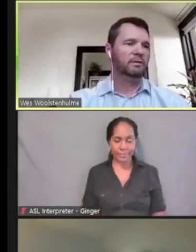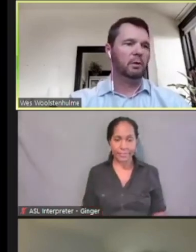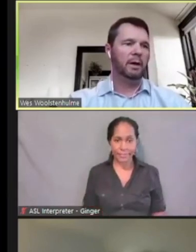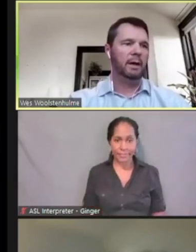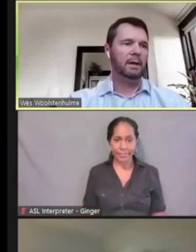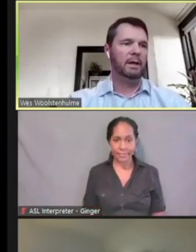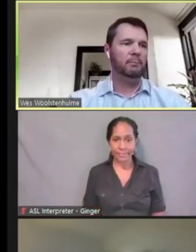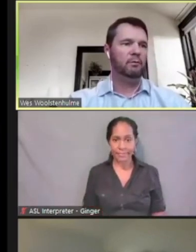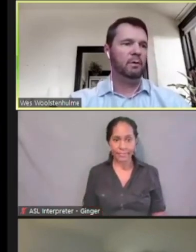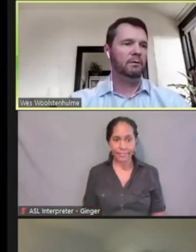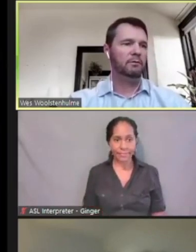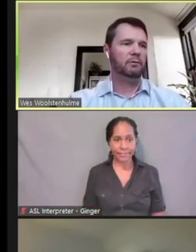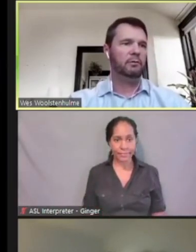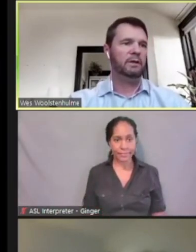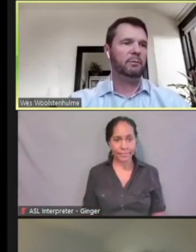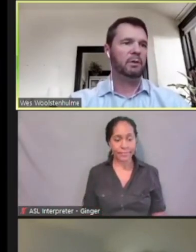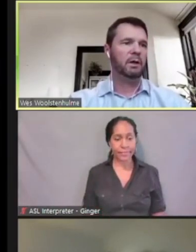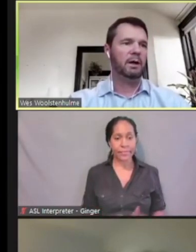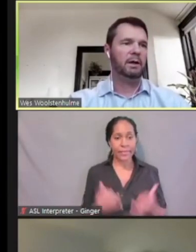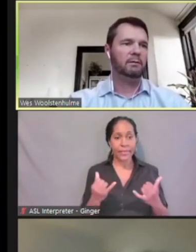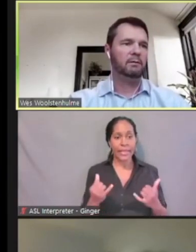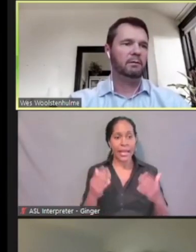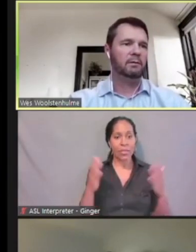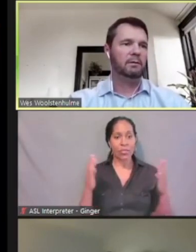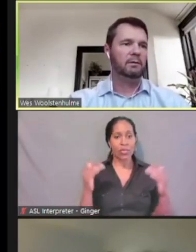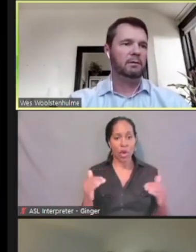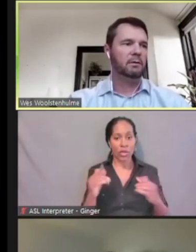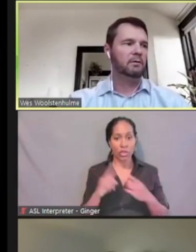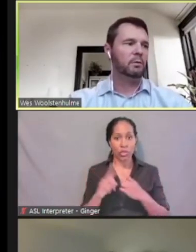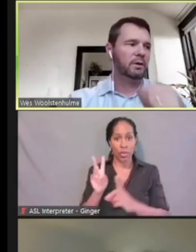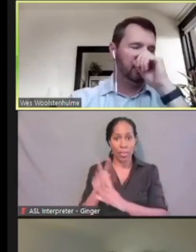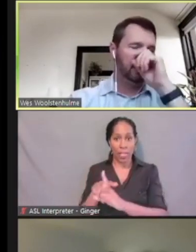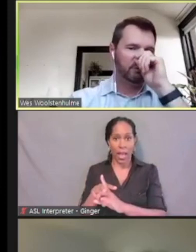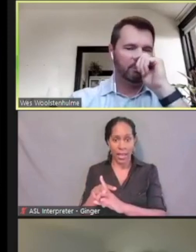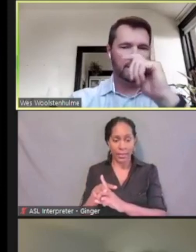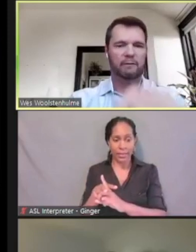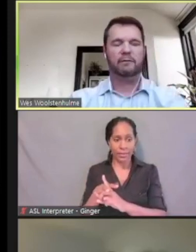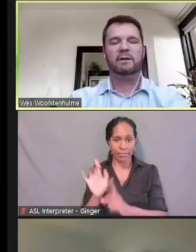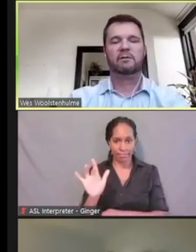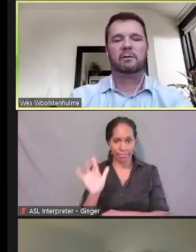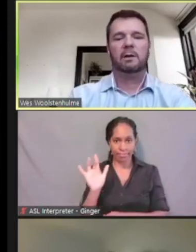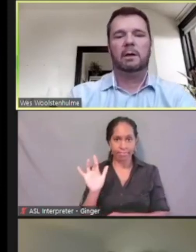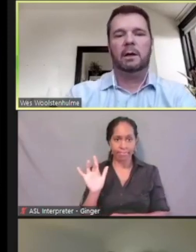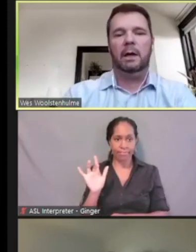Let's go ahead and move on to the apply. So, we're gonna apply for benefits.